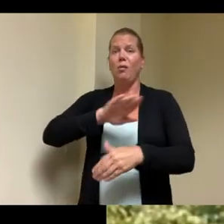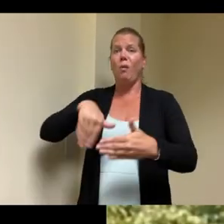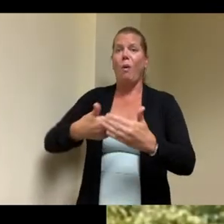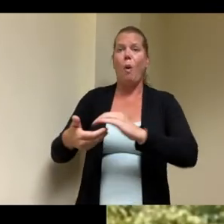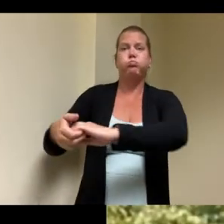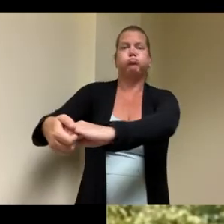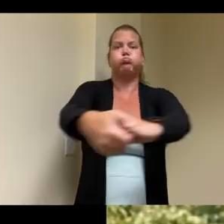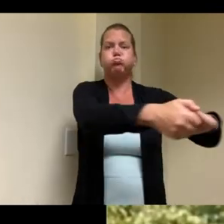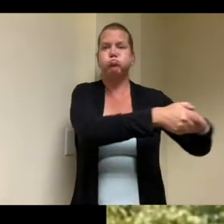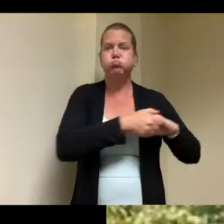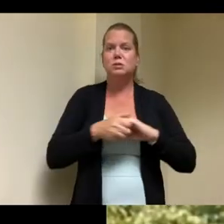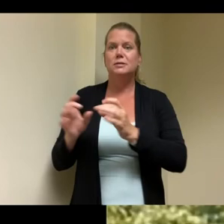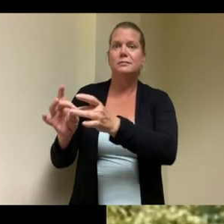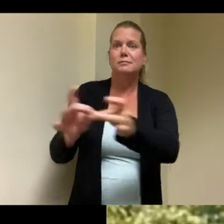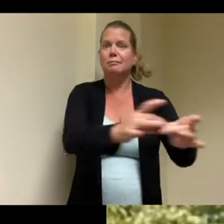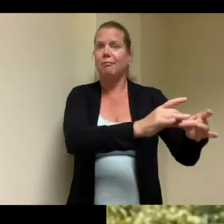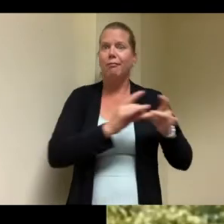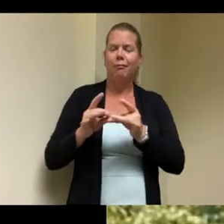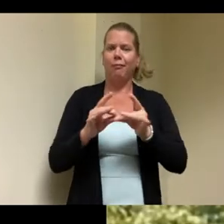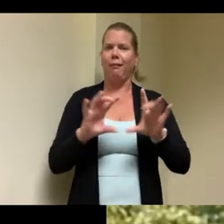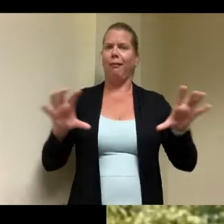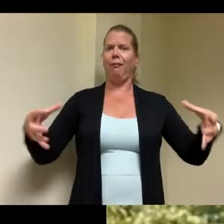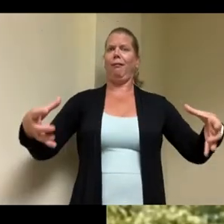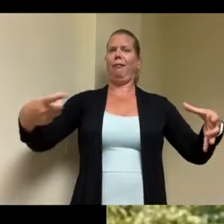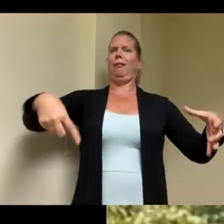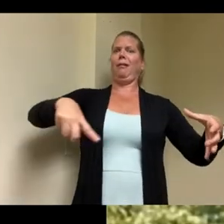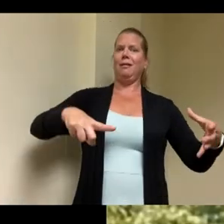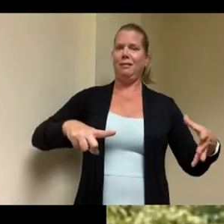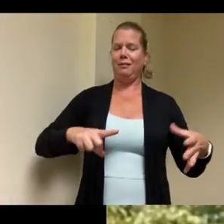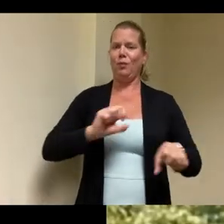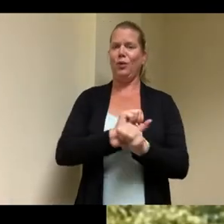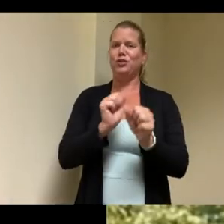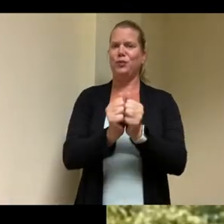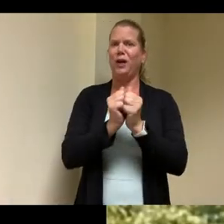combination that got this funding here to to build this wonderful facility in